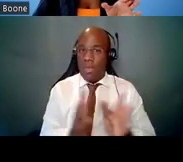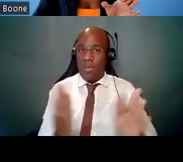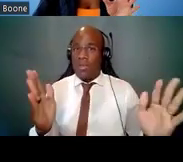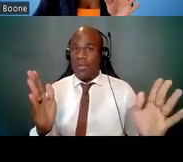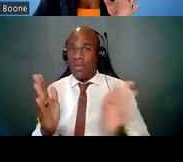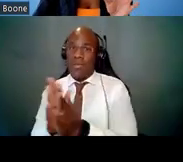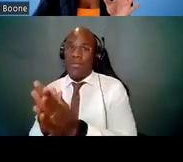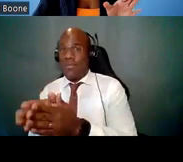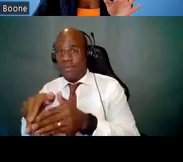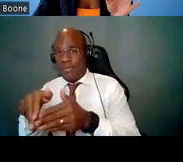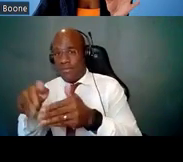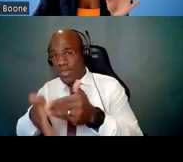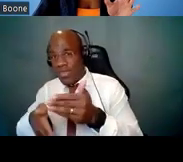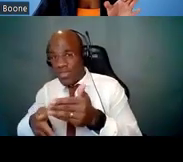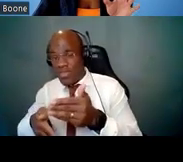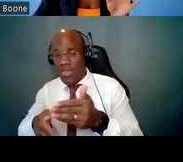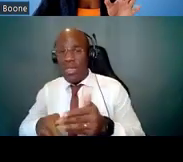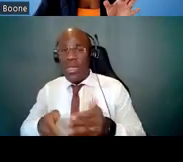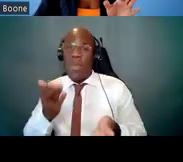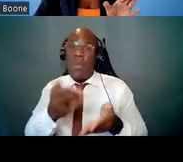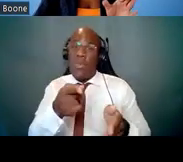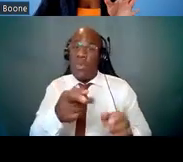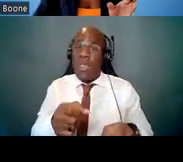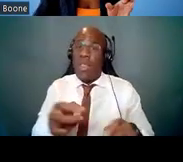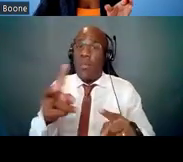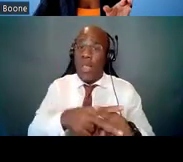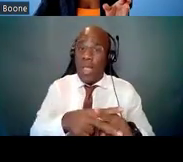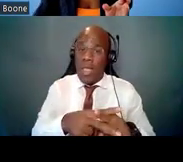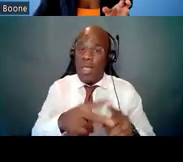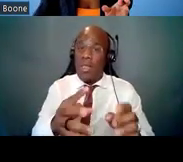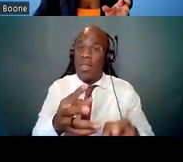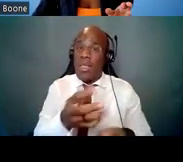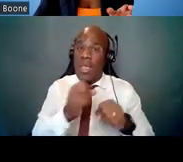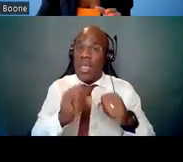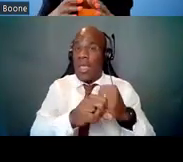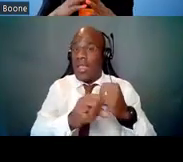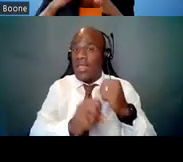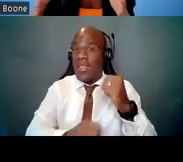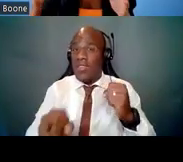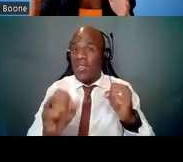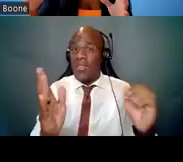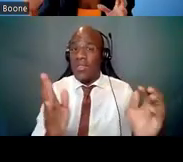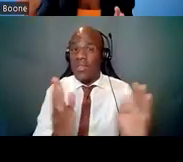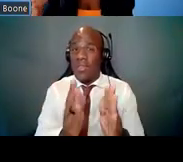may apply to receive an extension of their ESI period so they can link in that timeframe